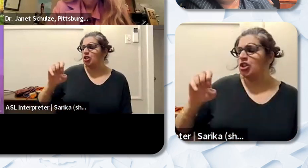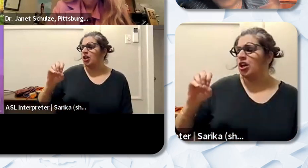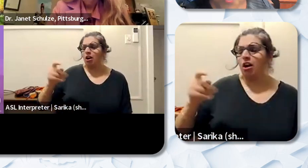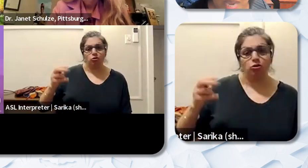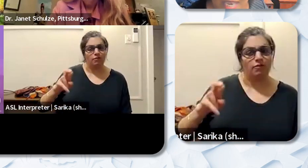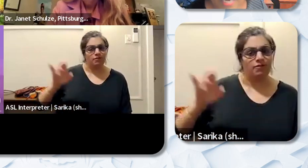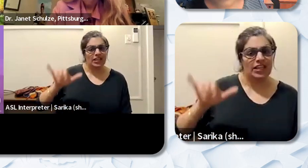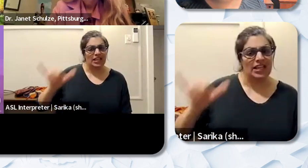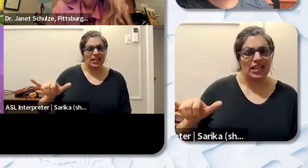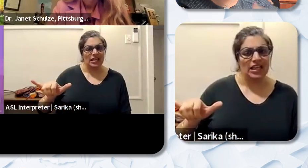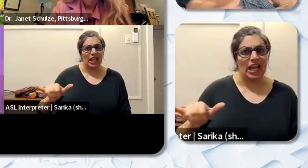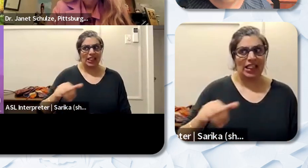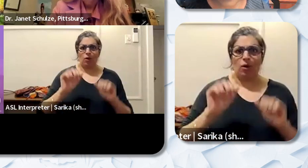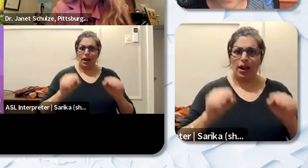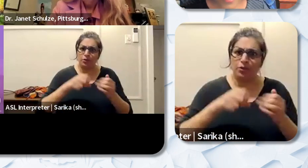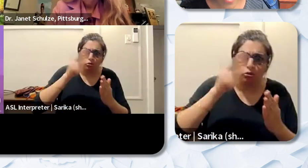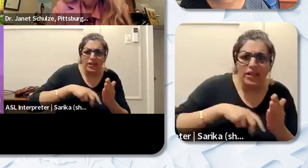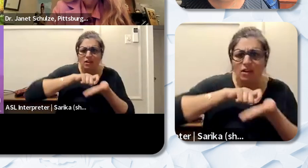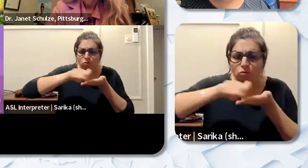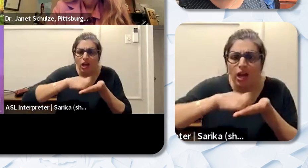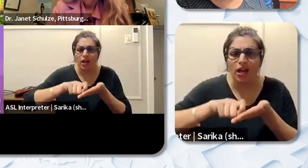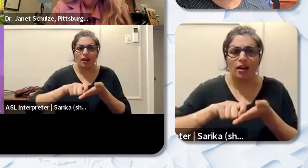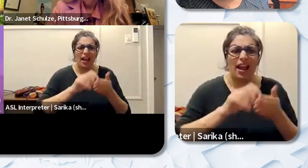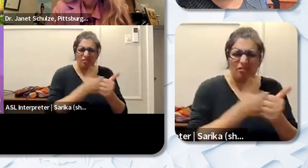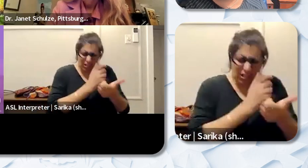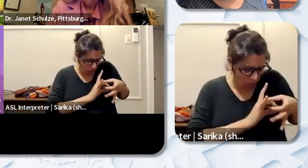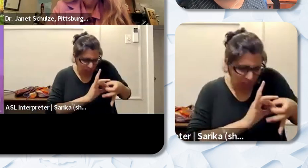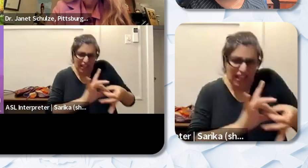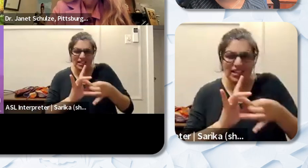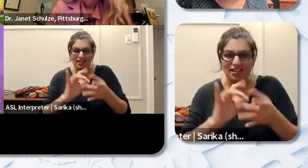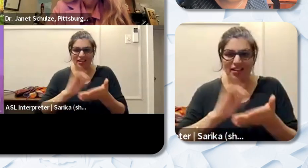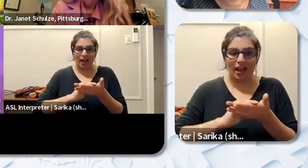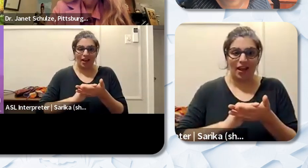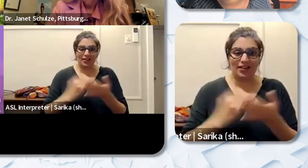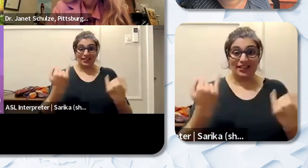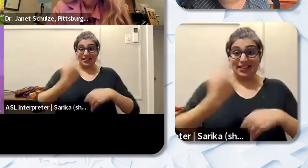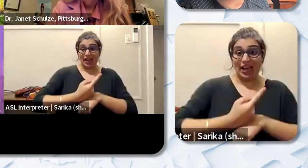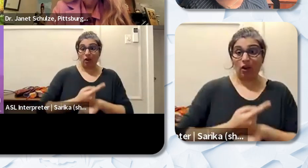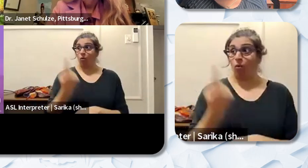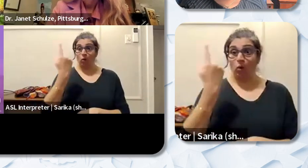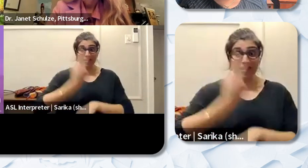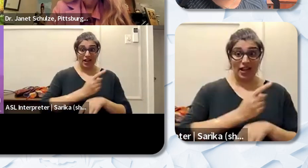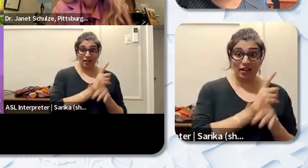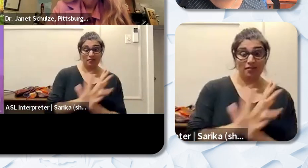able to read. They were able to write. And that made me feel good and every Friday you come to my